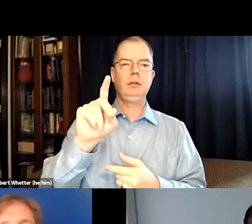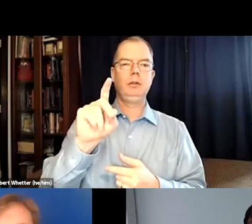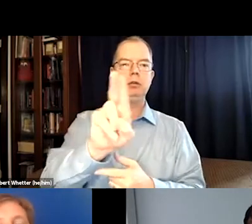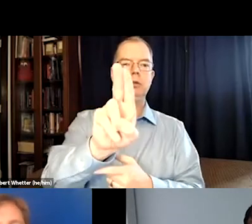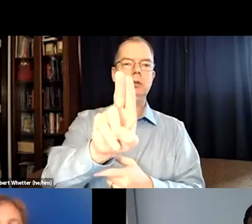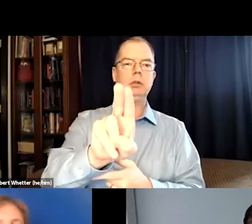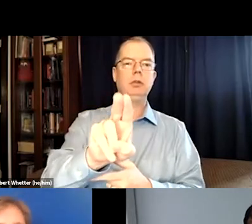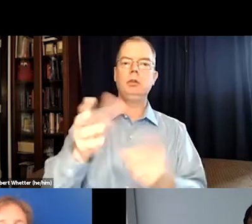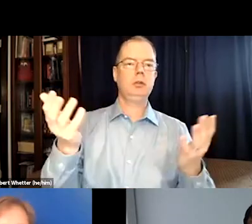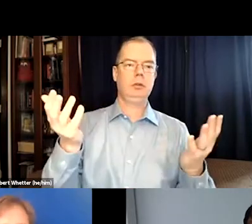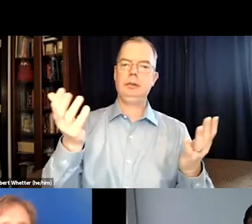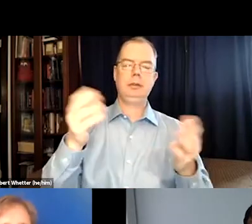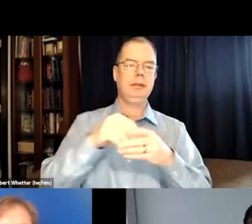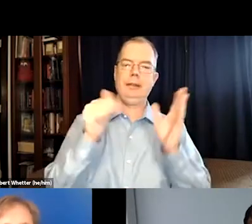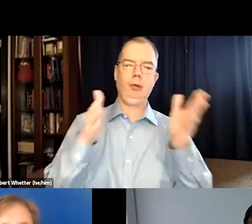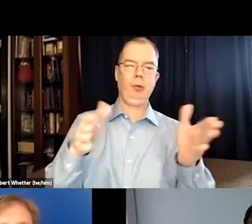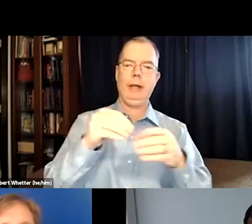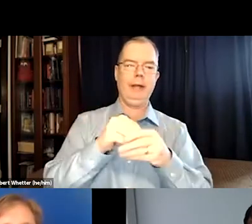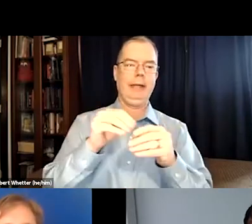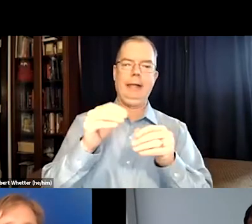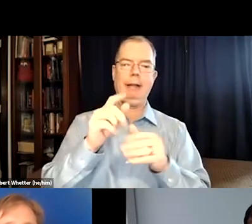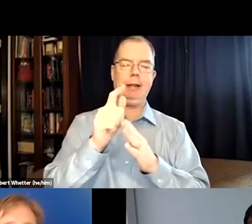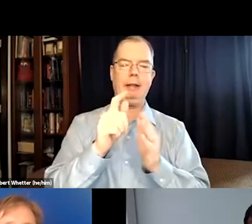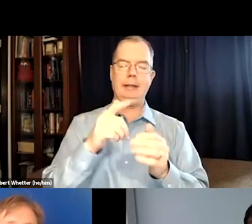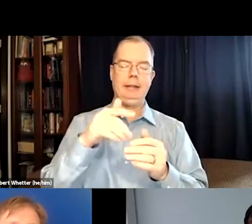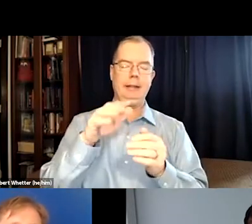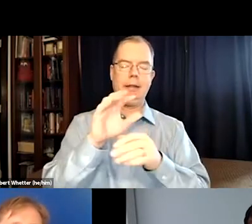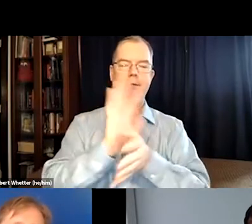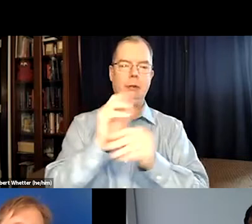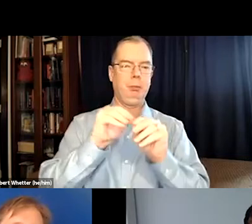it became an urban legend. And so